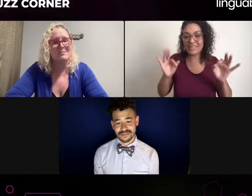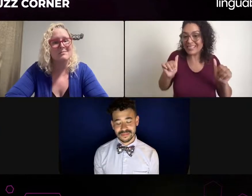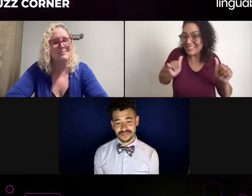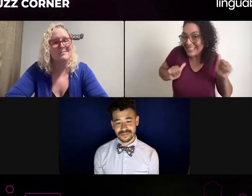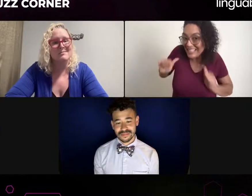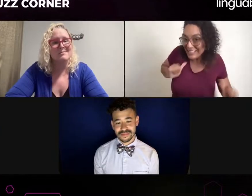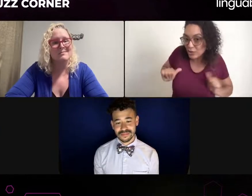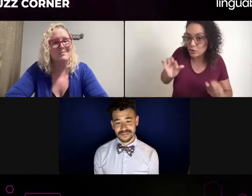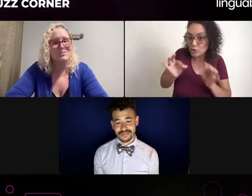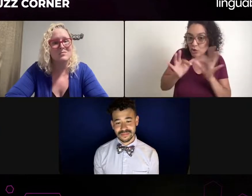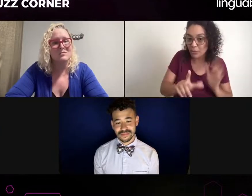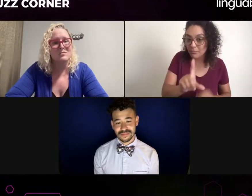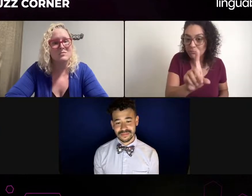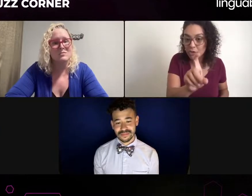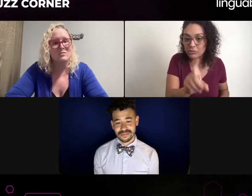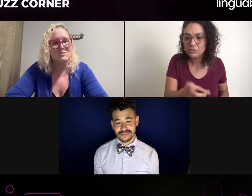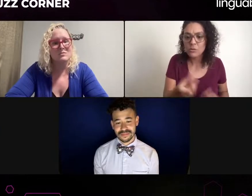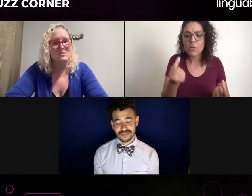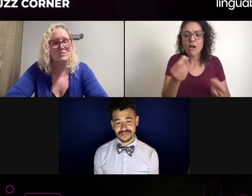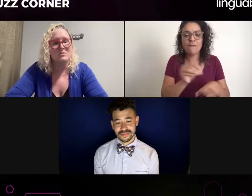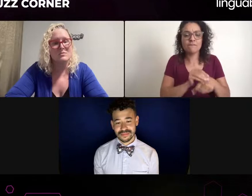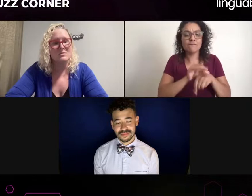because at the same time, I feel like the interpreter